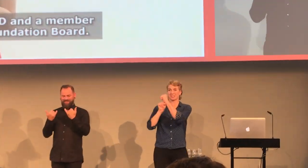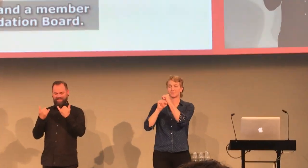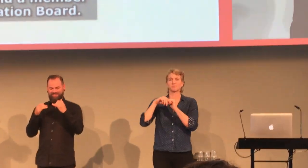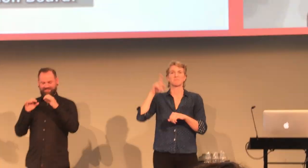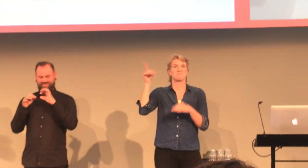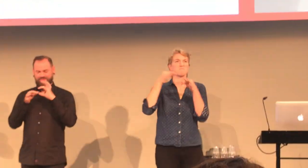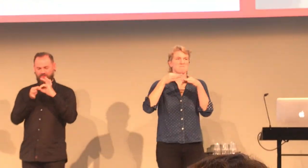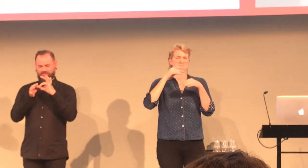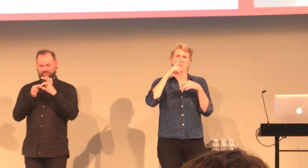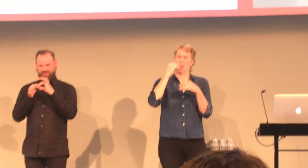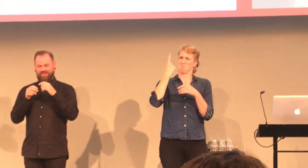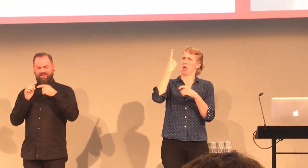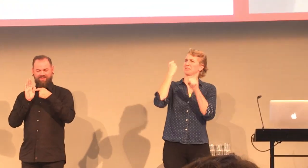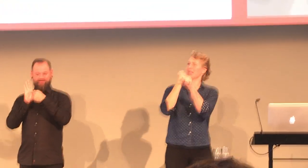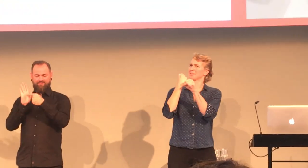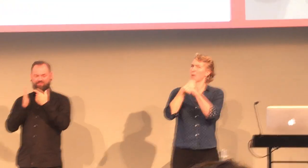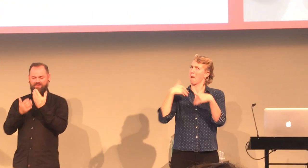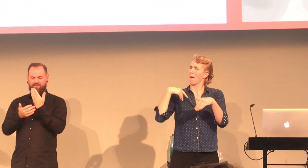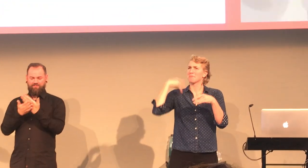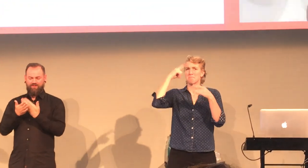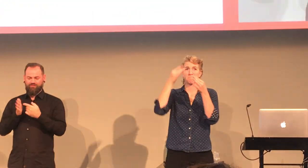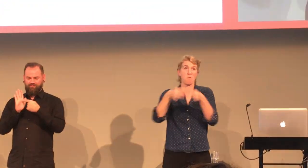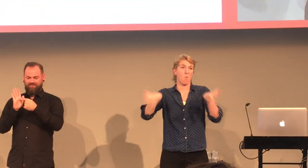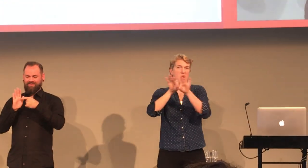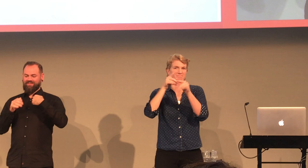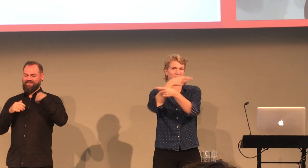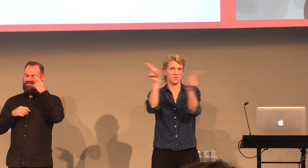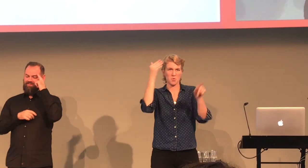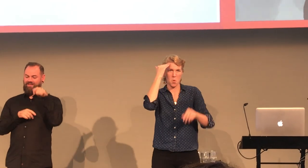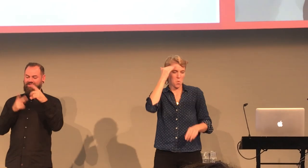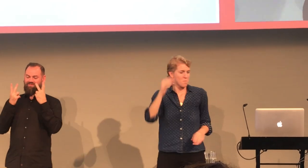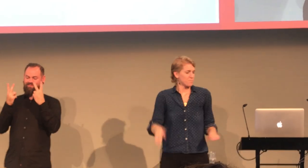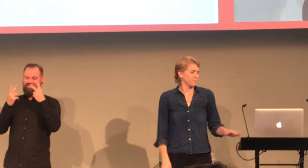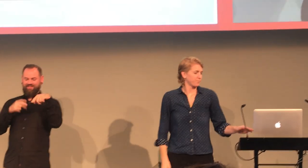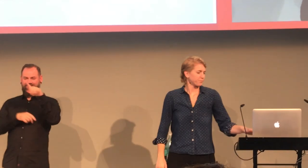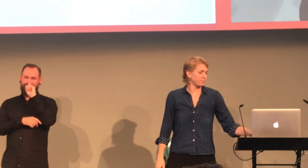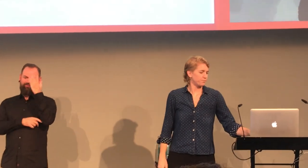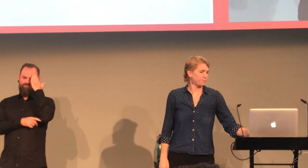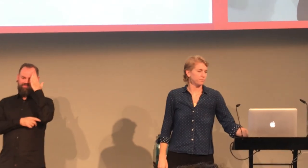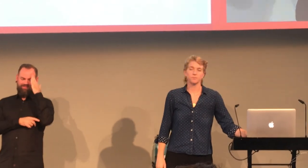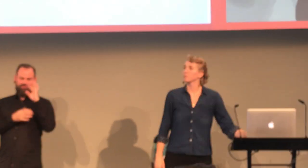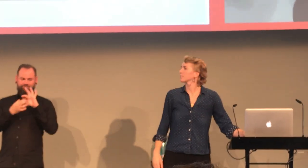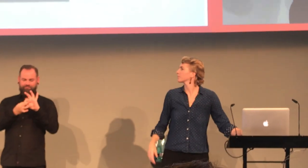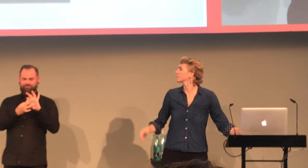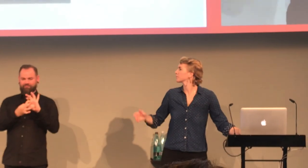This, you can see, is an example of the copular structure. And I think this is important for you to know.